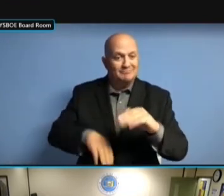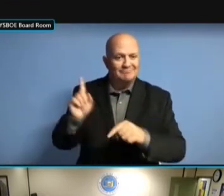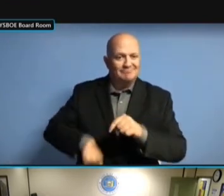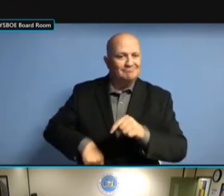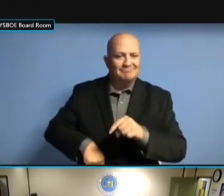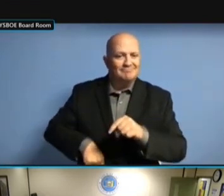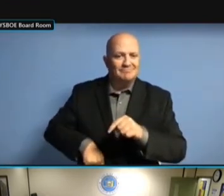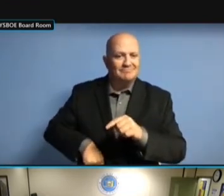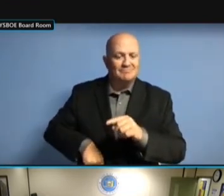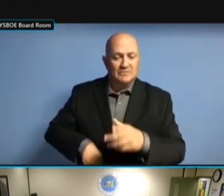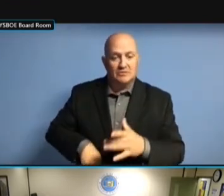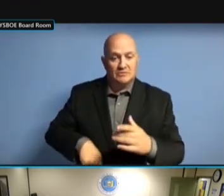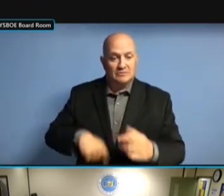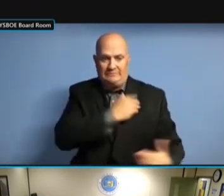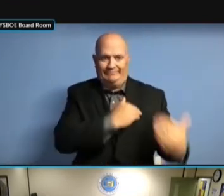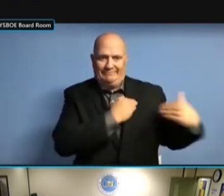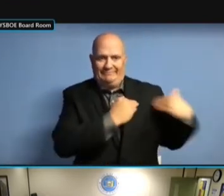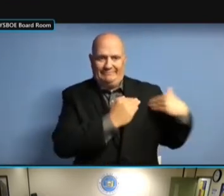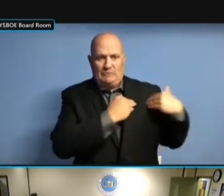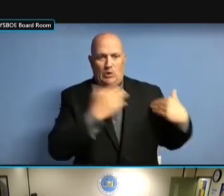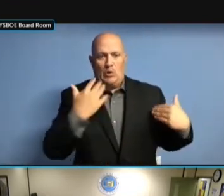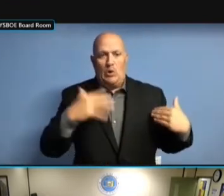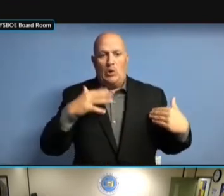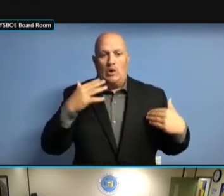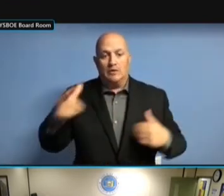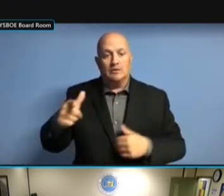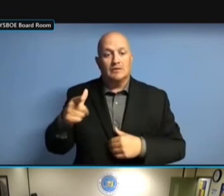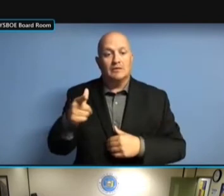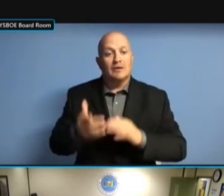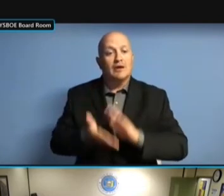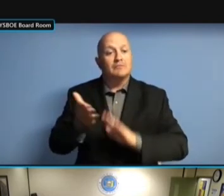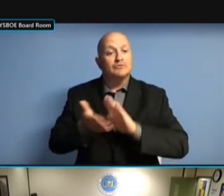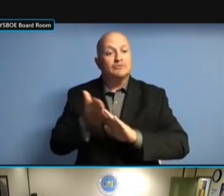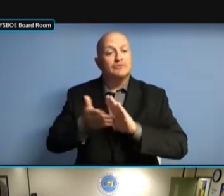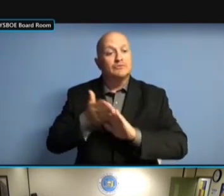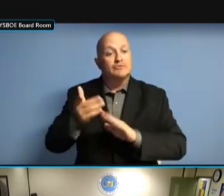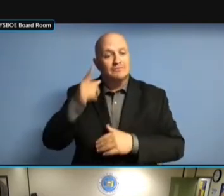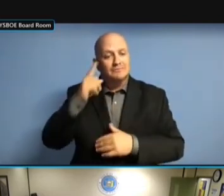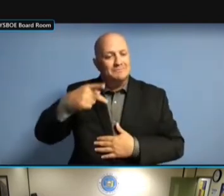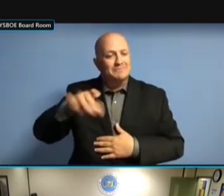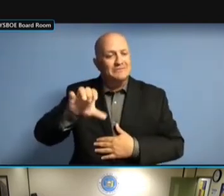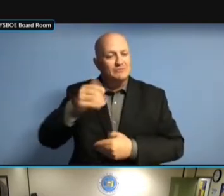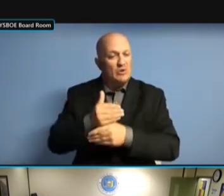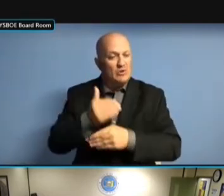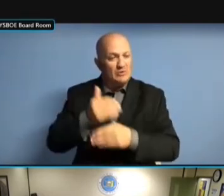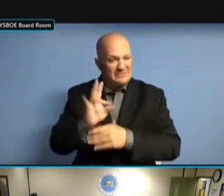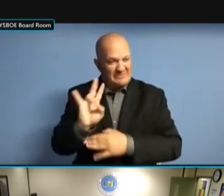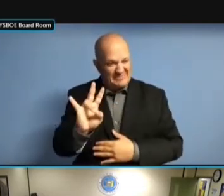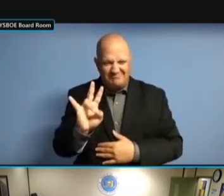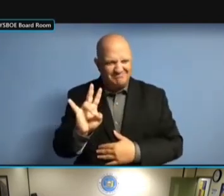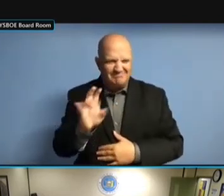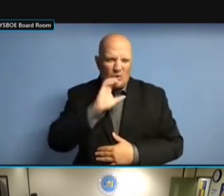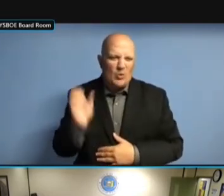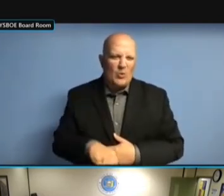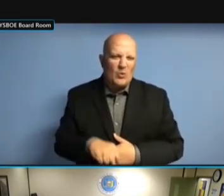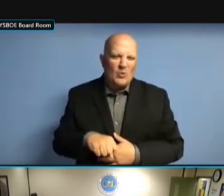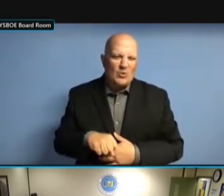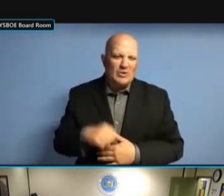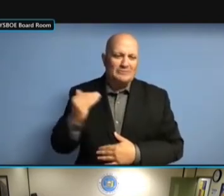SOFTWARE THEY HAD SUBMITTED STILL RAN ON WINDOWS 7, WHICH SOFTWARE THEY HAD SUBMITTED STILL RAN ON WINDOWS 7, WHICH IS STILL RAN ON WINDOWS 7, WHICH IS STILL RAN ON WINDOWS 7, WHICH IS END STILL RAN ON WINDOWS 7, WHICH IS END OF STILL RAN ON WINDOWS 7, WHICH IS END OF LIFE. END OF LIFE. END OF LIFE. SO END OF LIFE. SO WE'LL END OF LIFE. SO WE'LL SEE END OF LIFE. SO WE'LL SEE WHAT END OF LIFE. SO WE'LL SEE WHAT HAPPENS. SO WE'LL SEE WHAT HAPPENS. SO WE'LL SEE WHAT HAPPENS. WE'LL SO WE'LL SEE WHAT HAPPENS. WE'LL SEE SO WE'LL SEE WHAT HAPPENS. WE'LL SEE WHAT SO WE'LL SEE WHAT HAPPENS. WE'LL SEE WHAT COMES SO WE'LL SEE WHAT HAPPENS. WE'LL SEE WHAT COMES OF SO WE'LL SEE WHAT HAPPENS. WE'LL SEE WHAT COMES OF THAT. WE'LL SEE WHAT COMES OF THAT. WE'LL SEE WHAT COMES OF THAT. WE'LL WE'LL SEE WHAT COMES OF THAT. WE'LL HAVE WE'LL SEE WHAT COMES OF THAT. WE'LL HAVE TO WE'LL SEE WHAT COMES OF THAT. WE'LL HAVE TO SEE WE'LL SEE WHAT COMES OF THAT. WE'LL HAVE TO SEE WHAT WE'LL SEE WHAT COMES OF THAT. WE'LL HAVE TO SEE WHAT THEY WE'LL HAVE TO SEE WHAT THEY